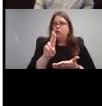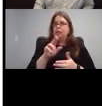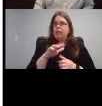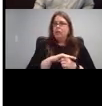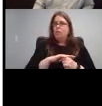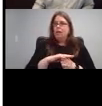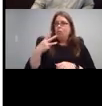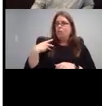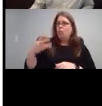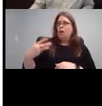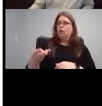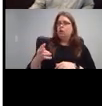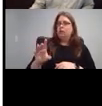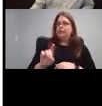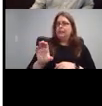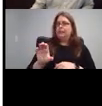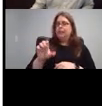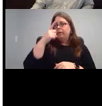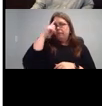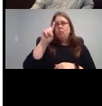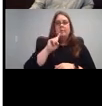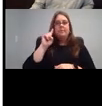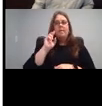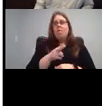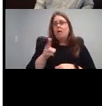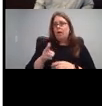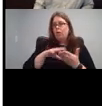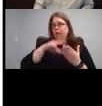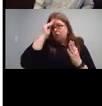DC for deaf and hard of hearing students. They also accept hearing students.